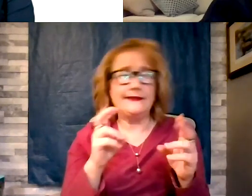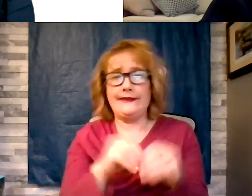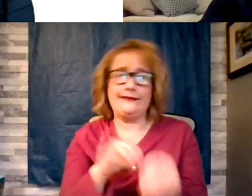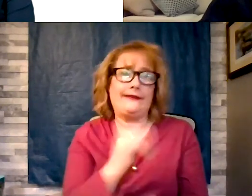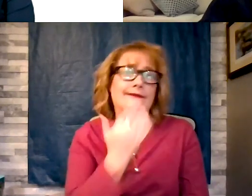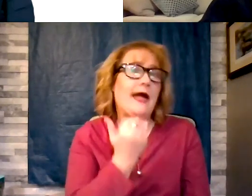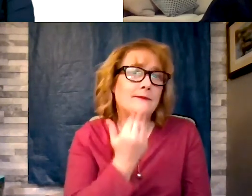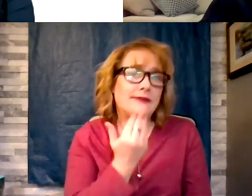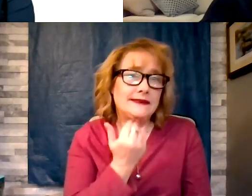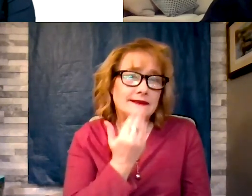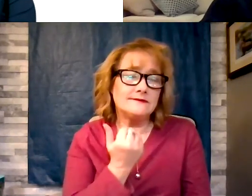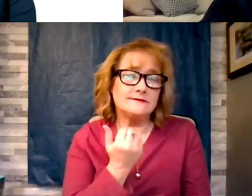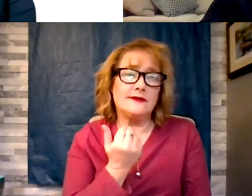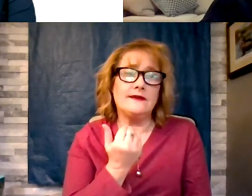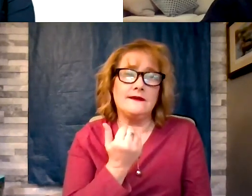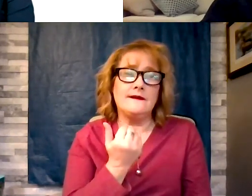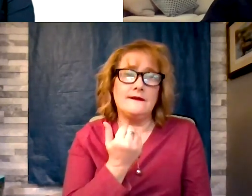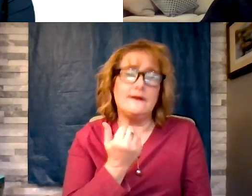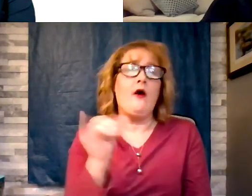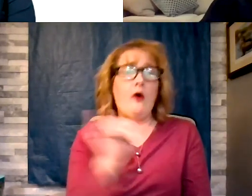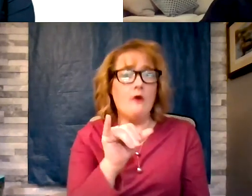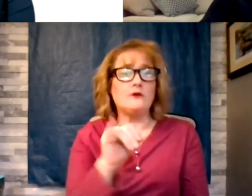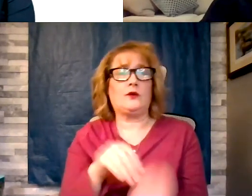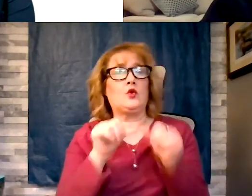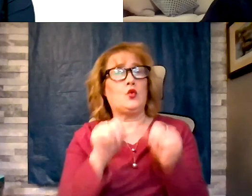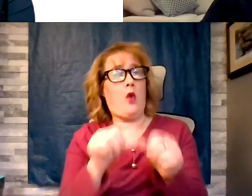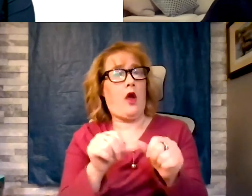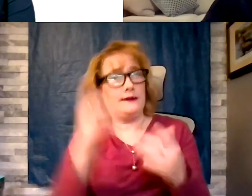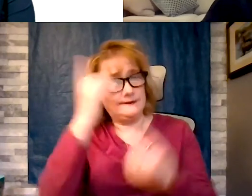in chronic diseases is the small intestine, the colon when you